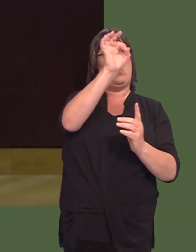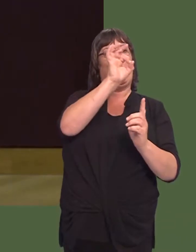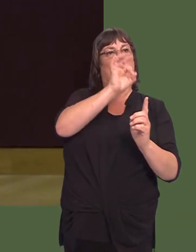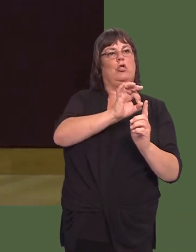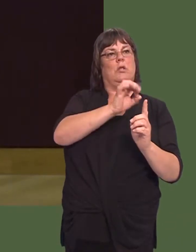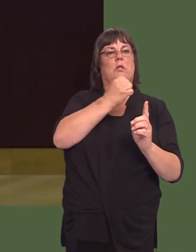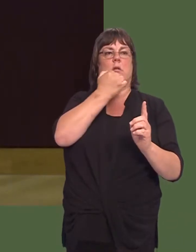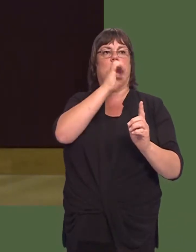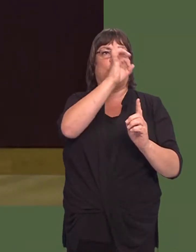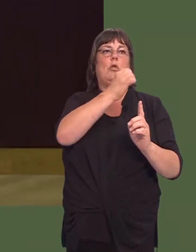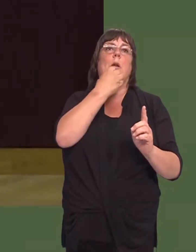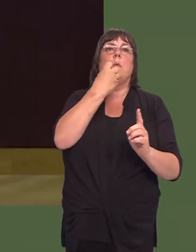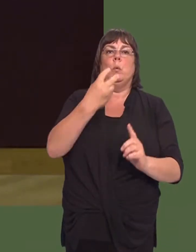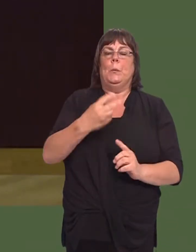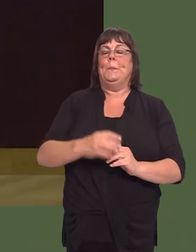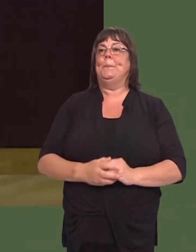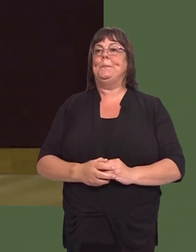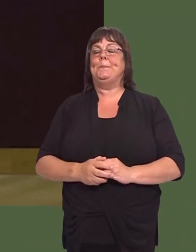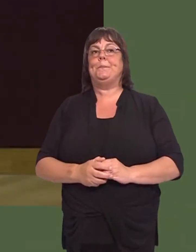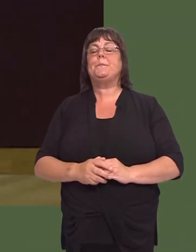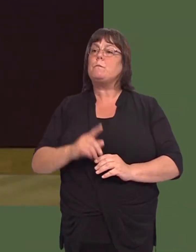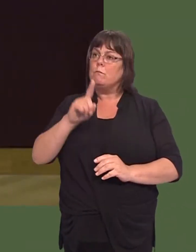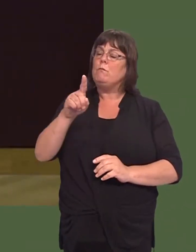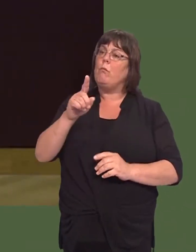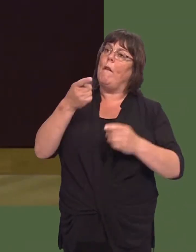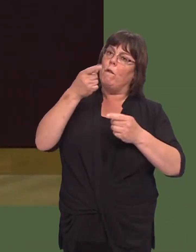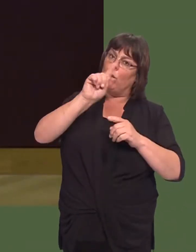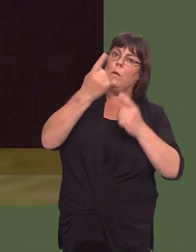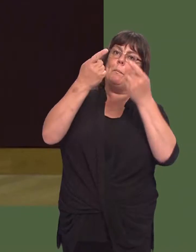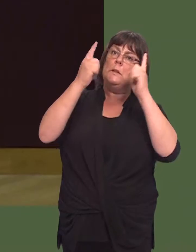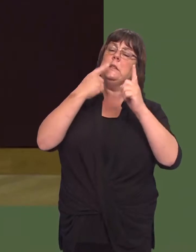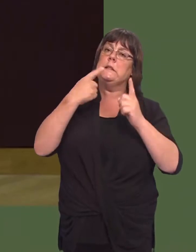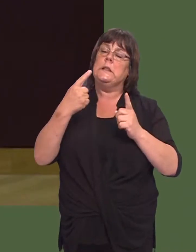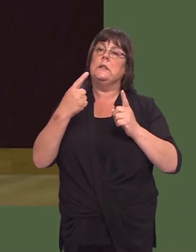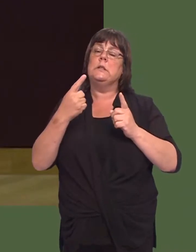before party leadersí questions, and I take what the First Minister said in response to